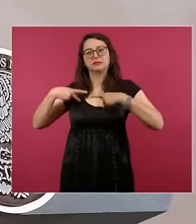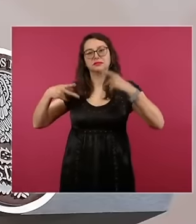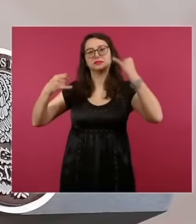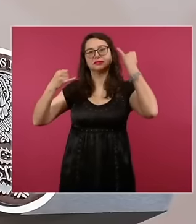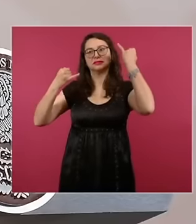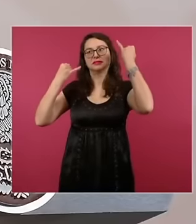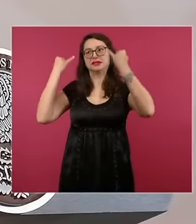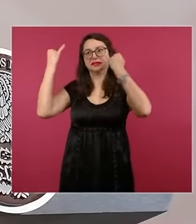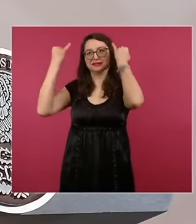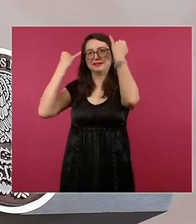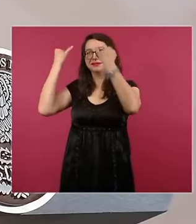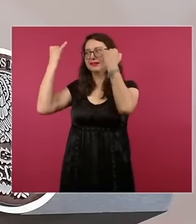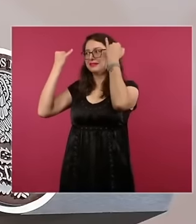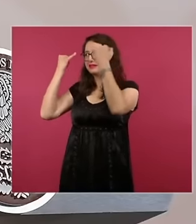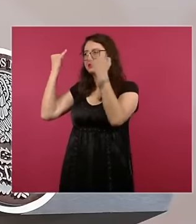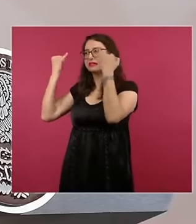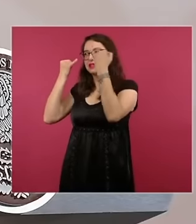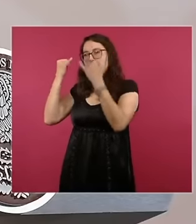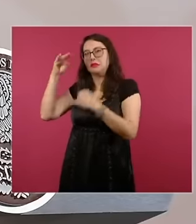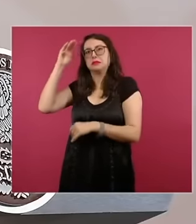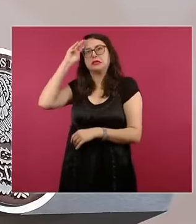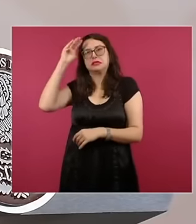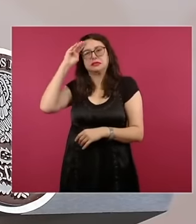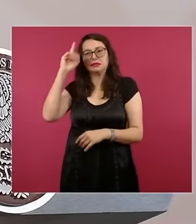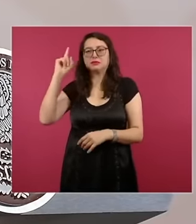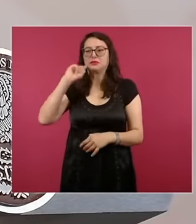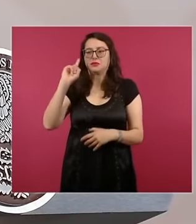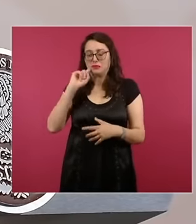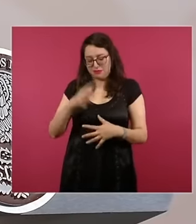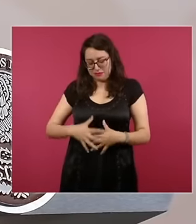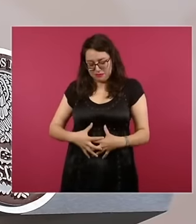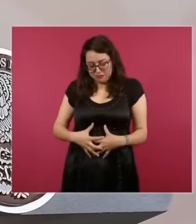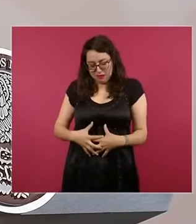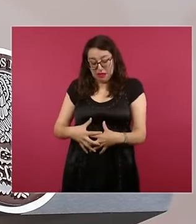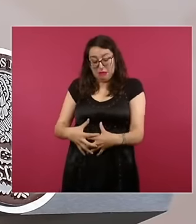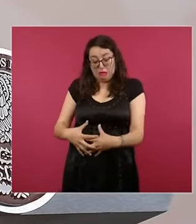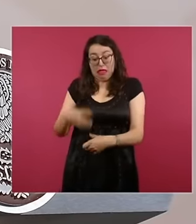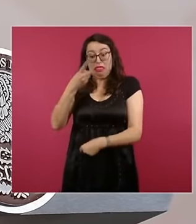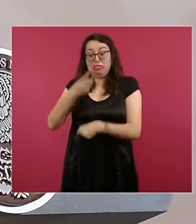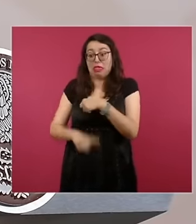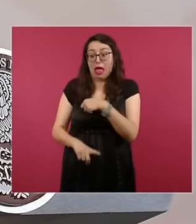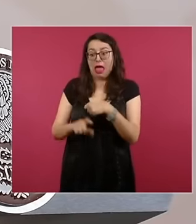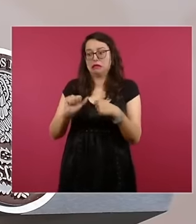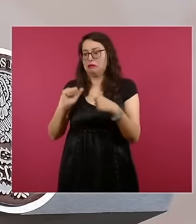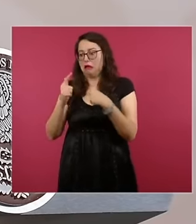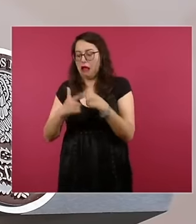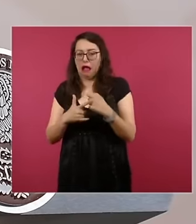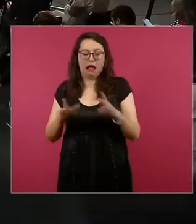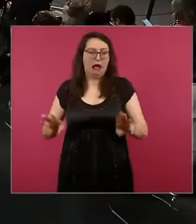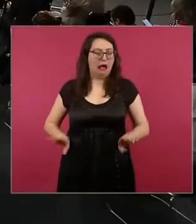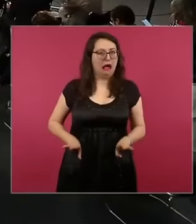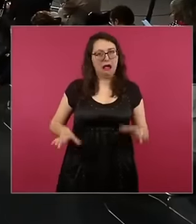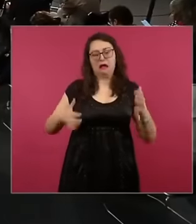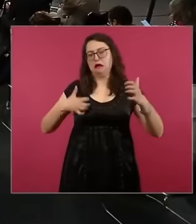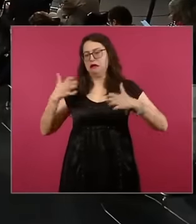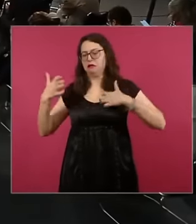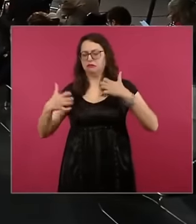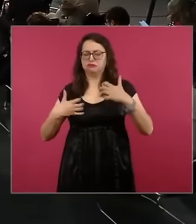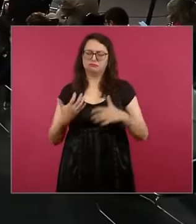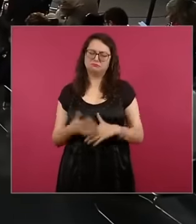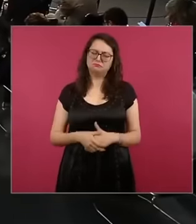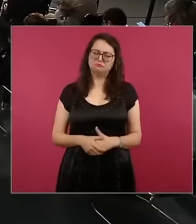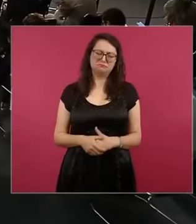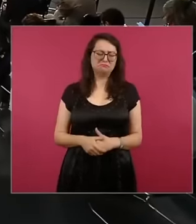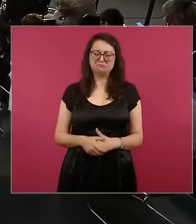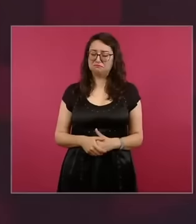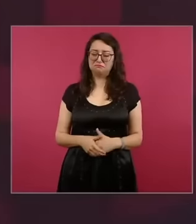pregnant women or some affectation, this emotional alteration, are not substantiated,